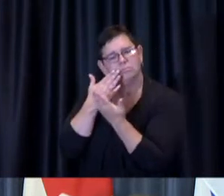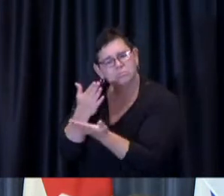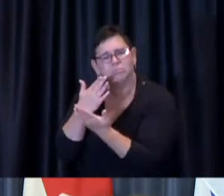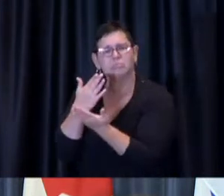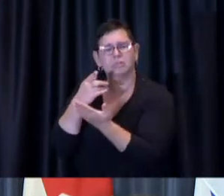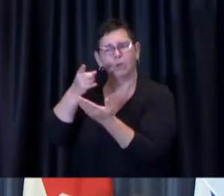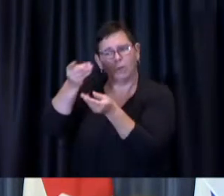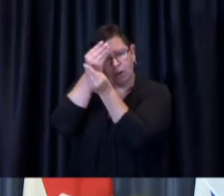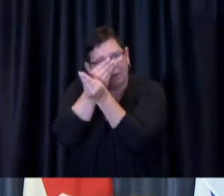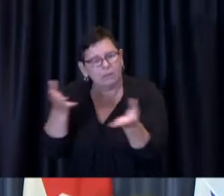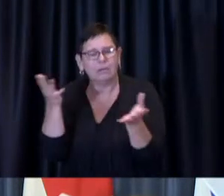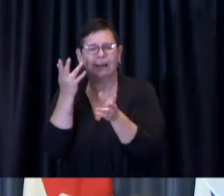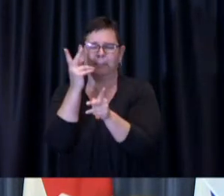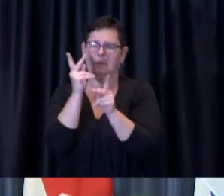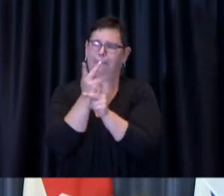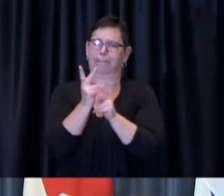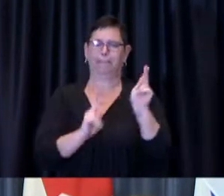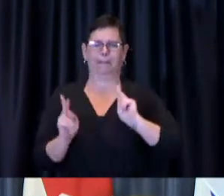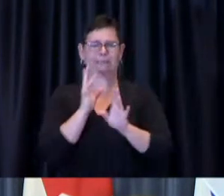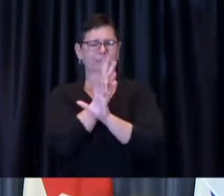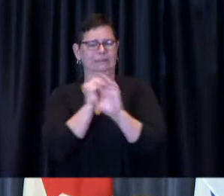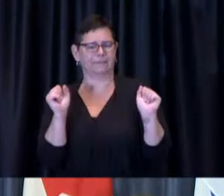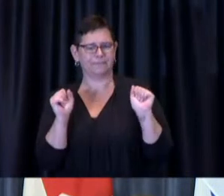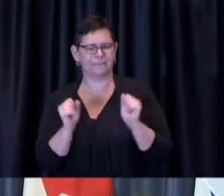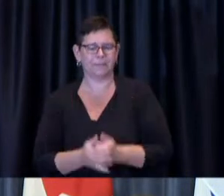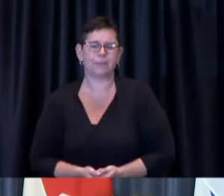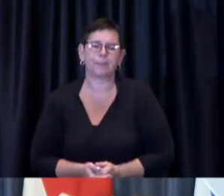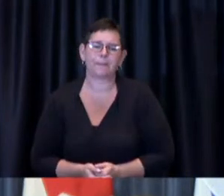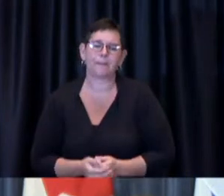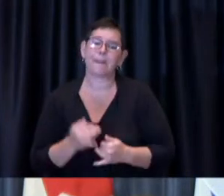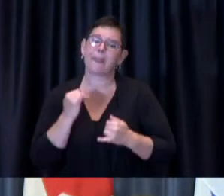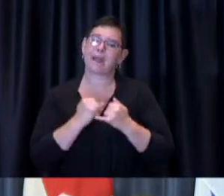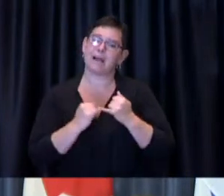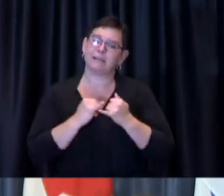And finally the group that appeared most frequently in front of you